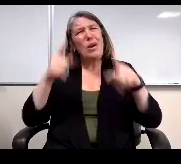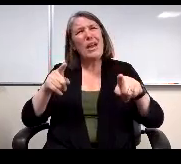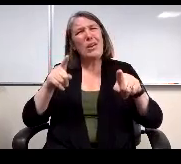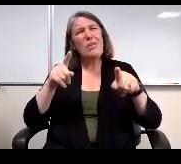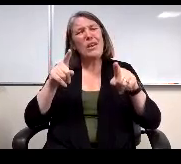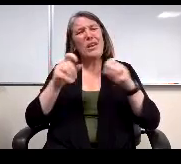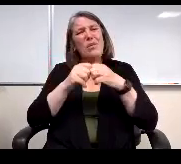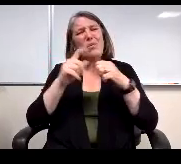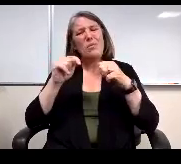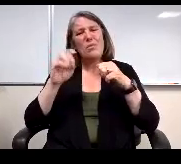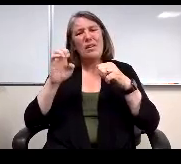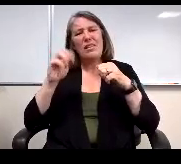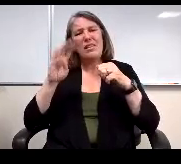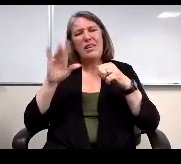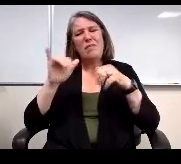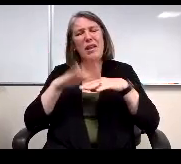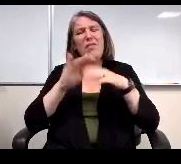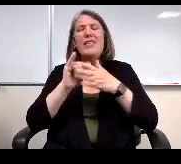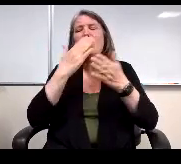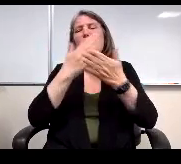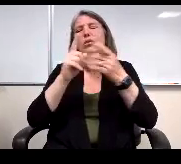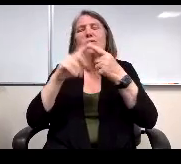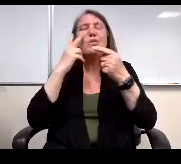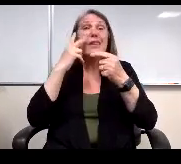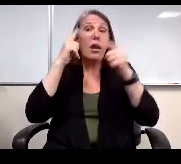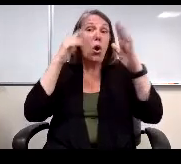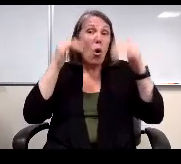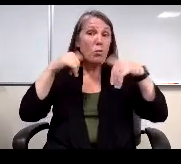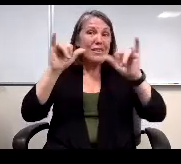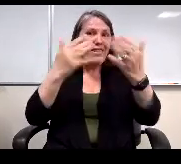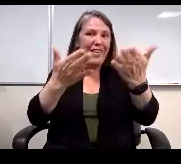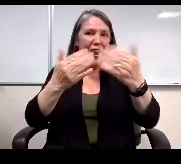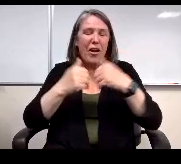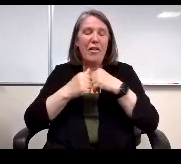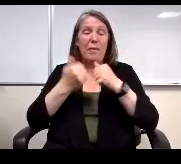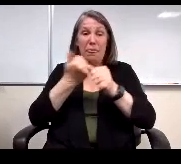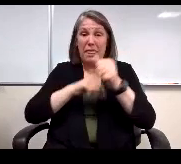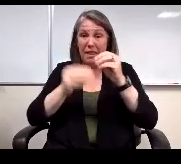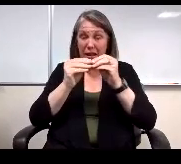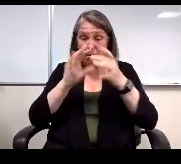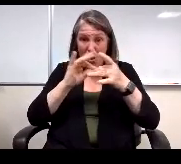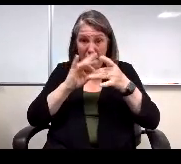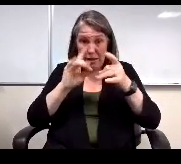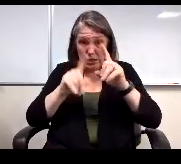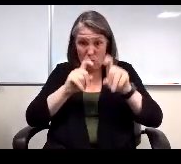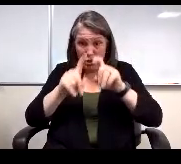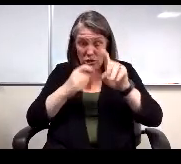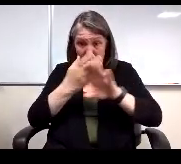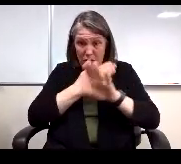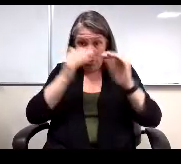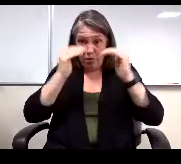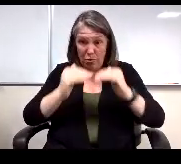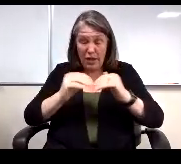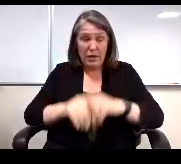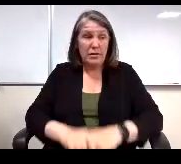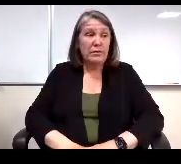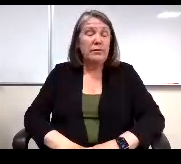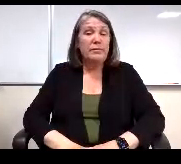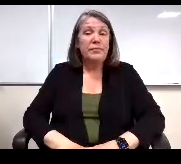It was good to see the hope still there. Anybody else have cancer questions before we move on? Thank you Mr.